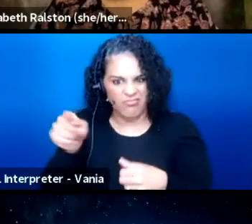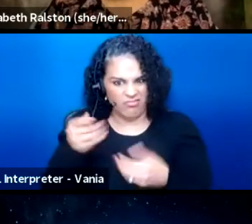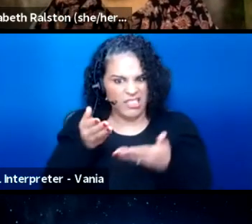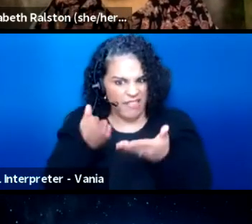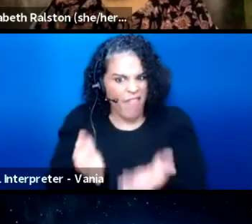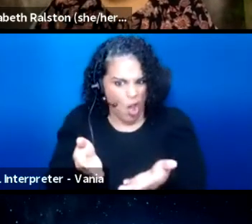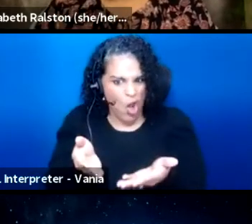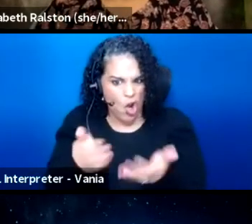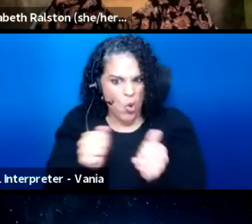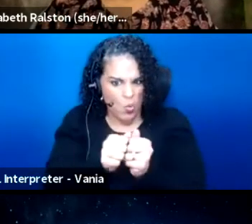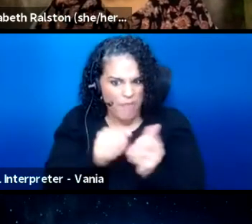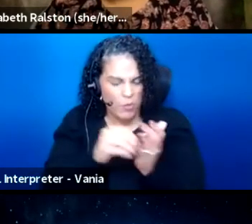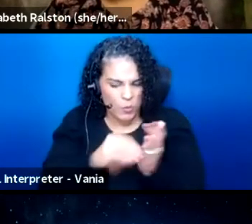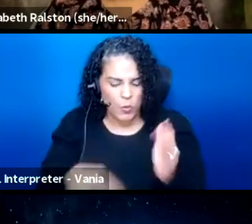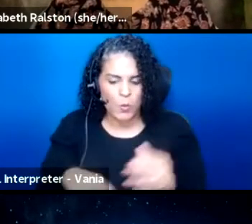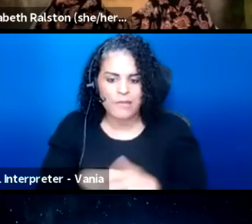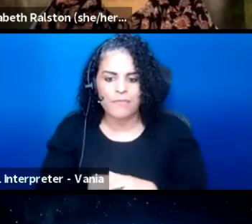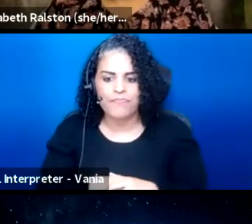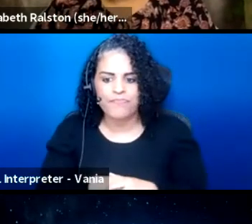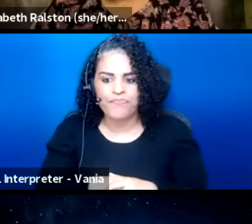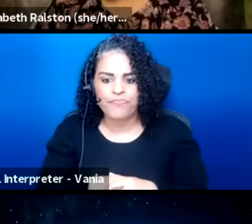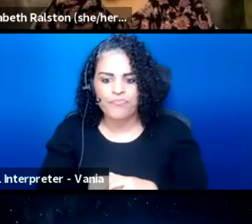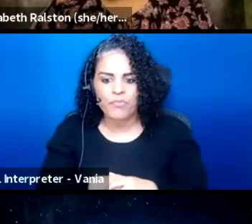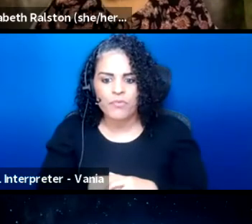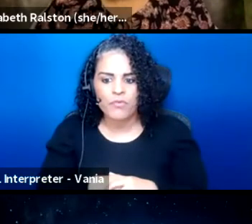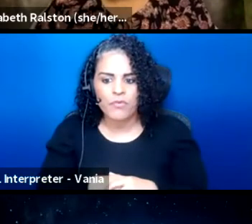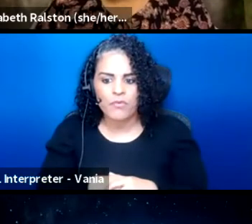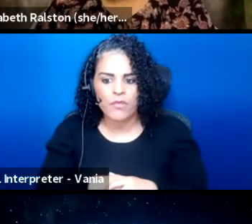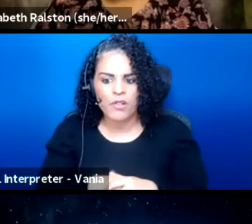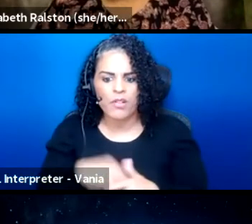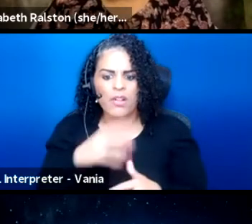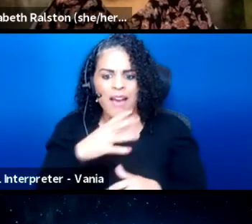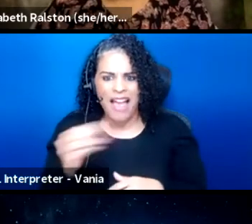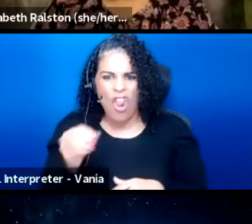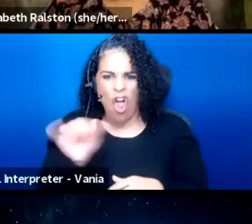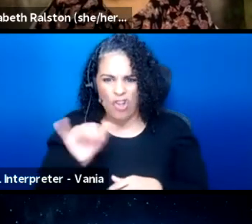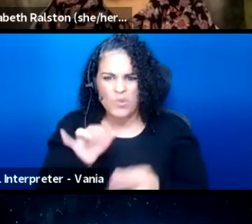it also is simply a very big logistical challenge,